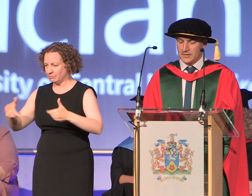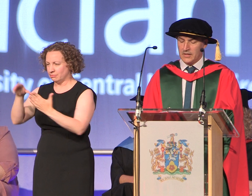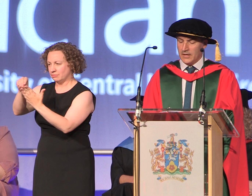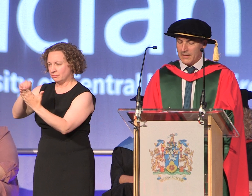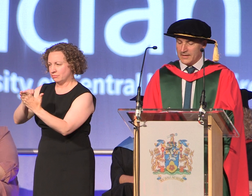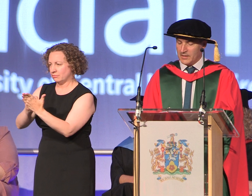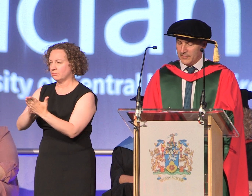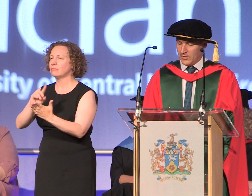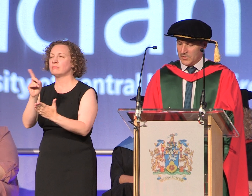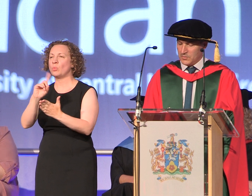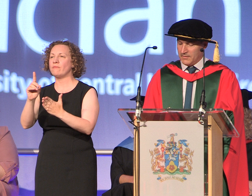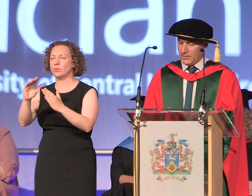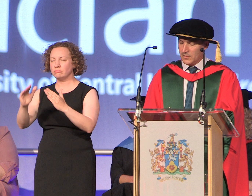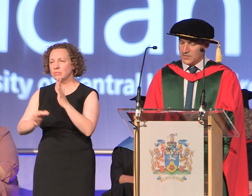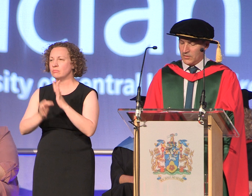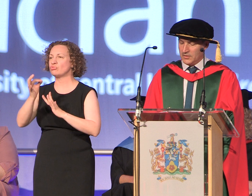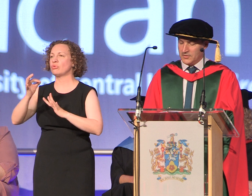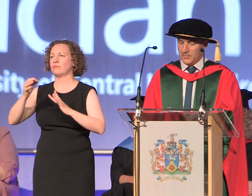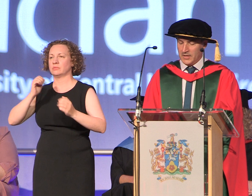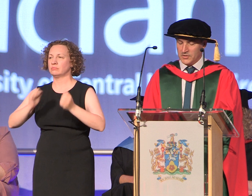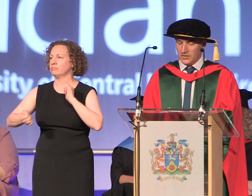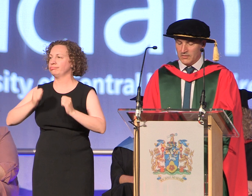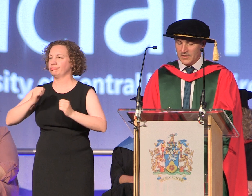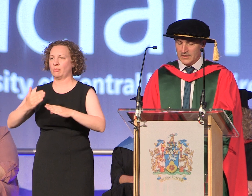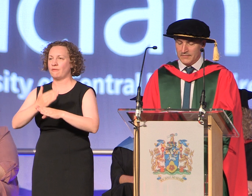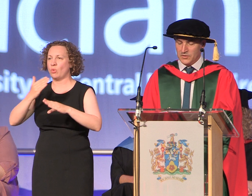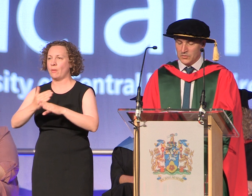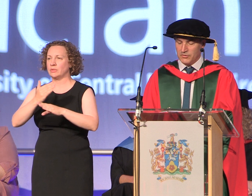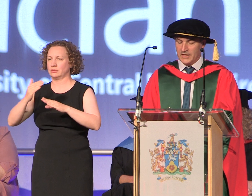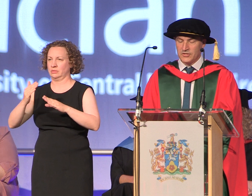Athletic Performance with the Focus on the Determination of Individual Training